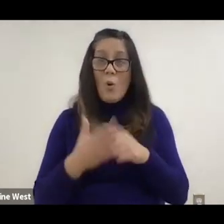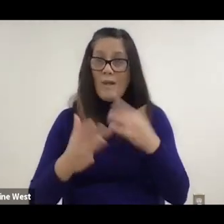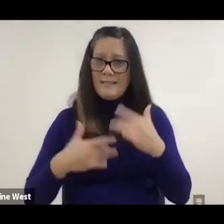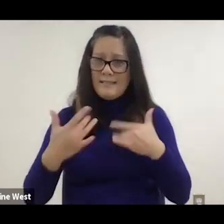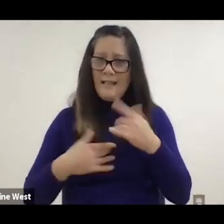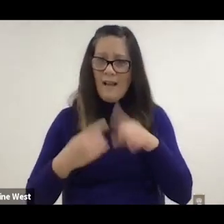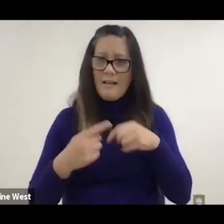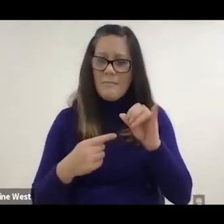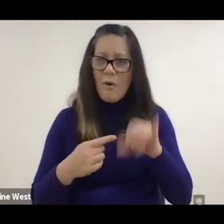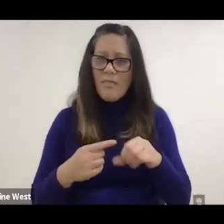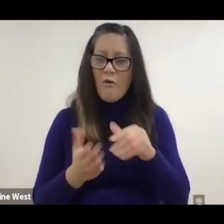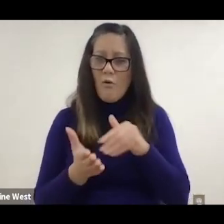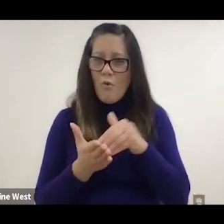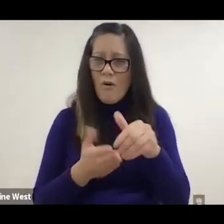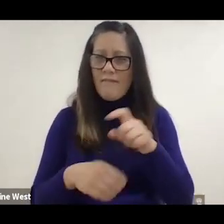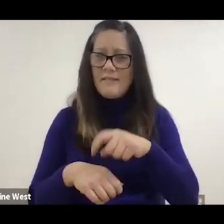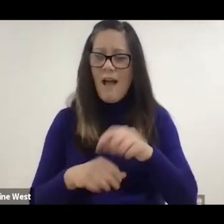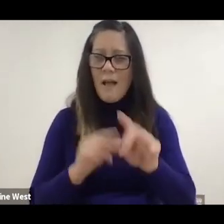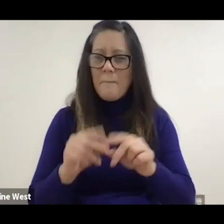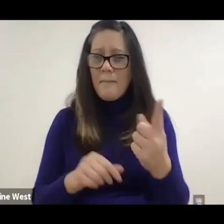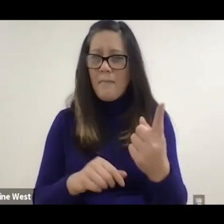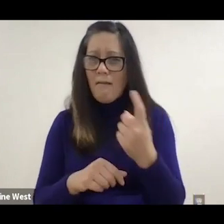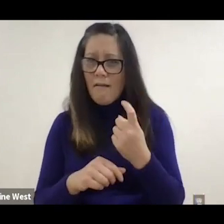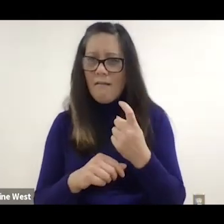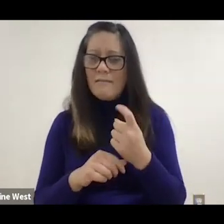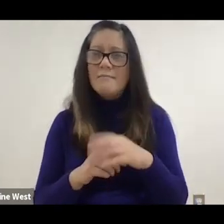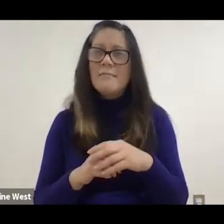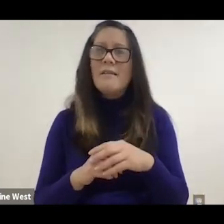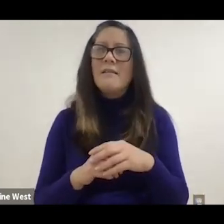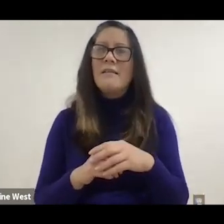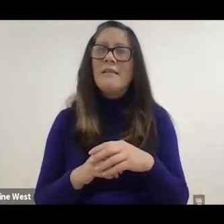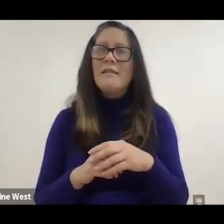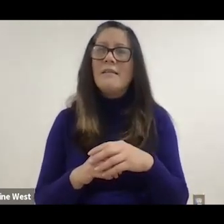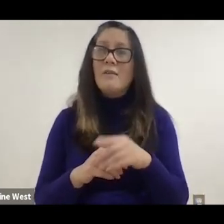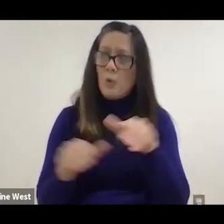that is oftentimes we get asked about you introduce effect technologies.